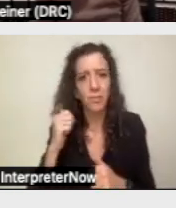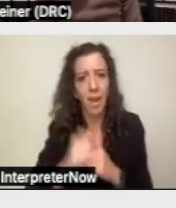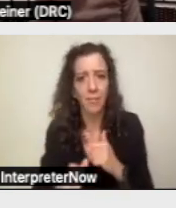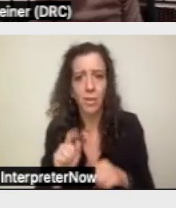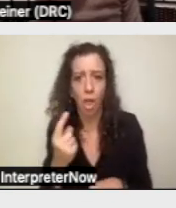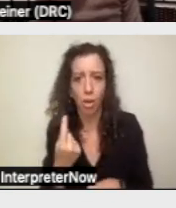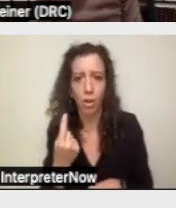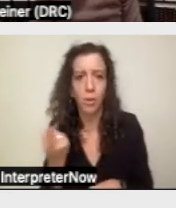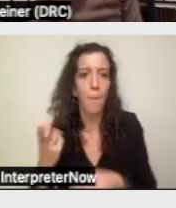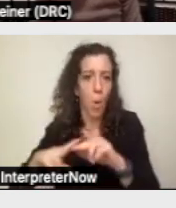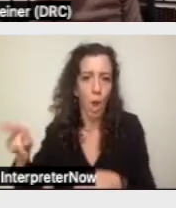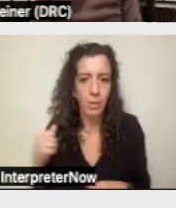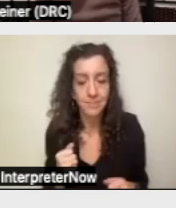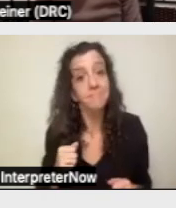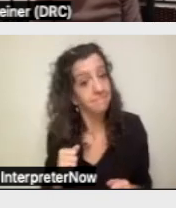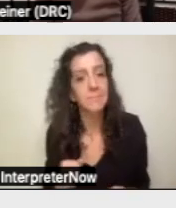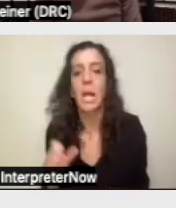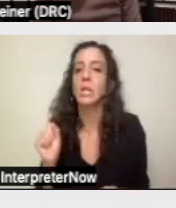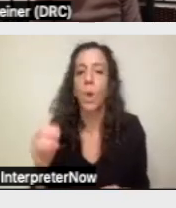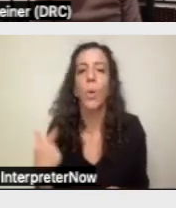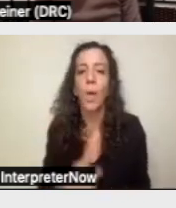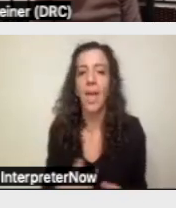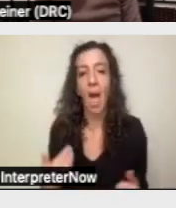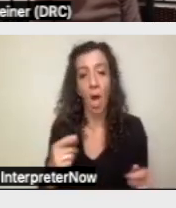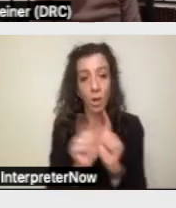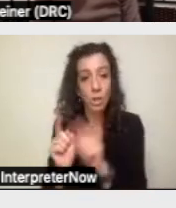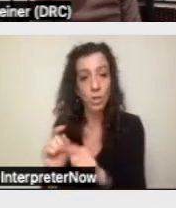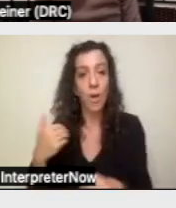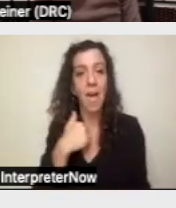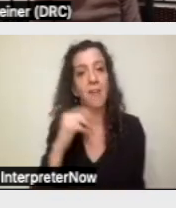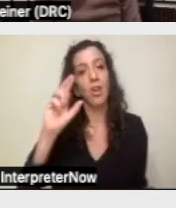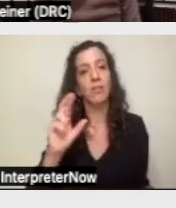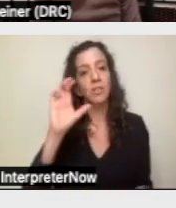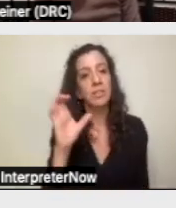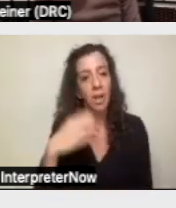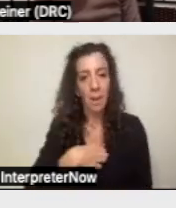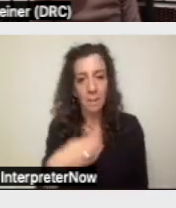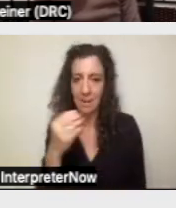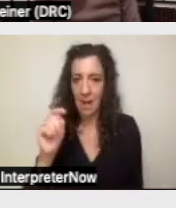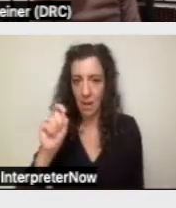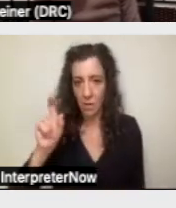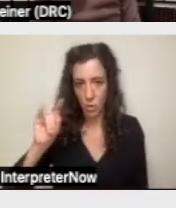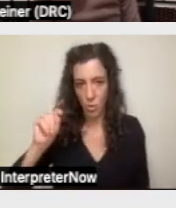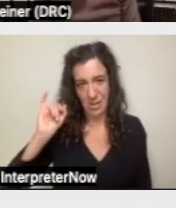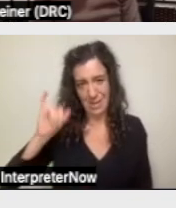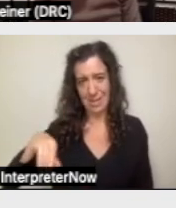And we have regional center appeals and hearings toolkit which goes into greater detail about